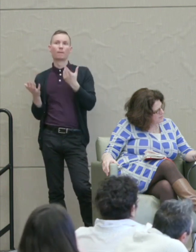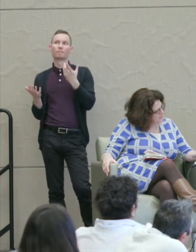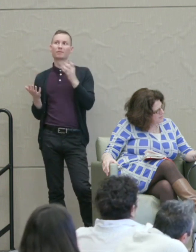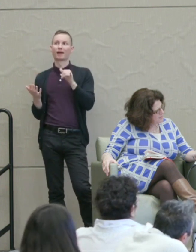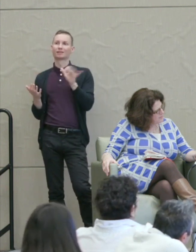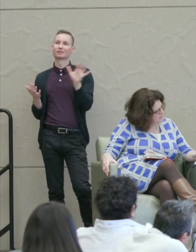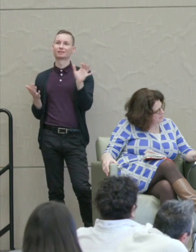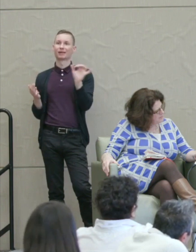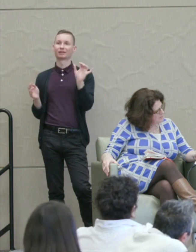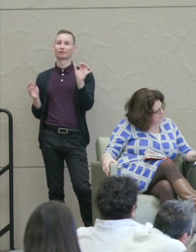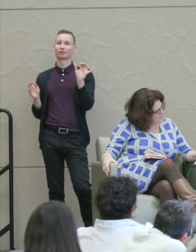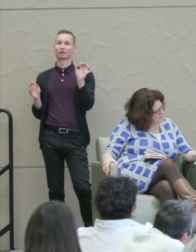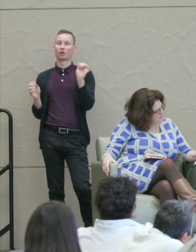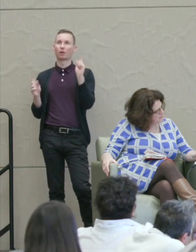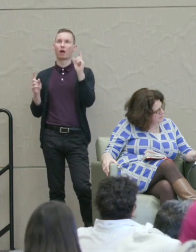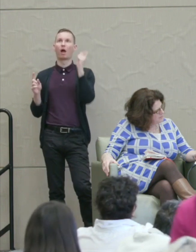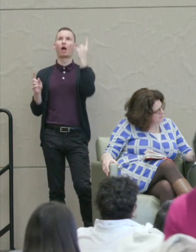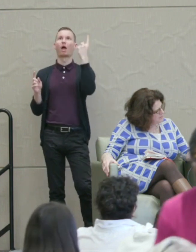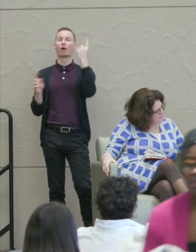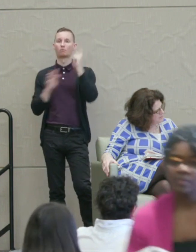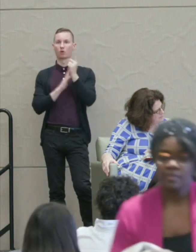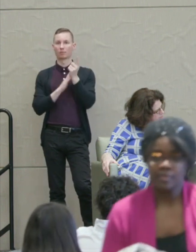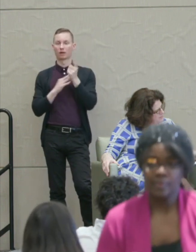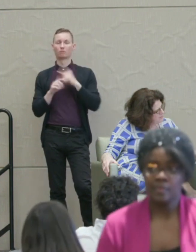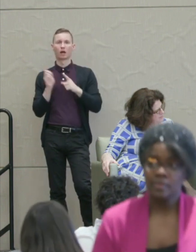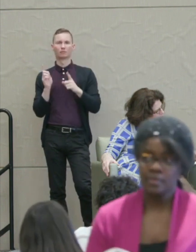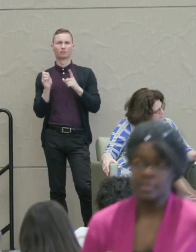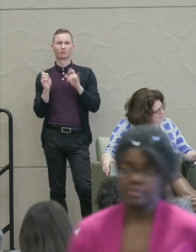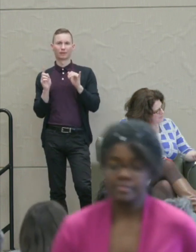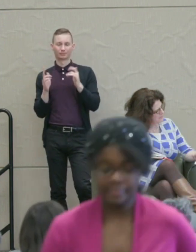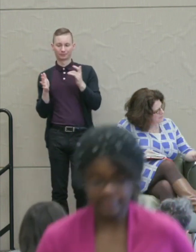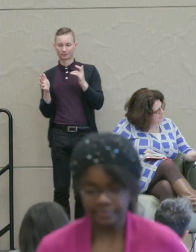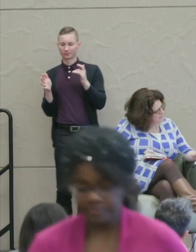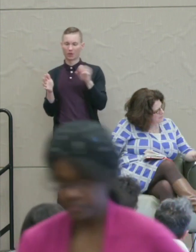Martha Nussbaum: But the deterrent one that you ask about, I think sometimes that would